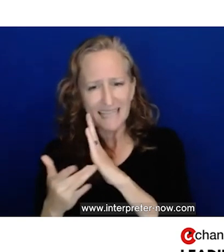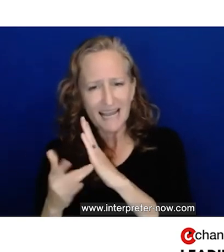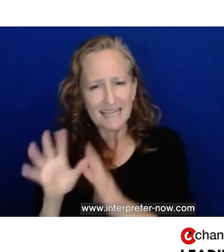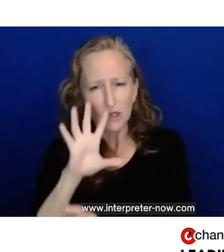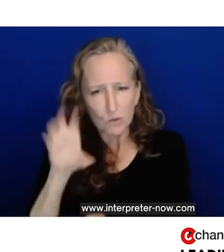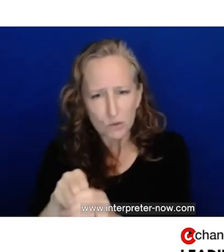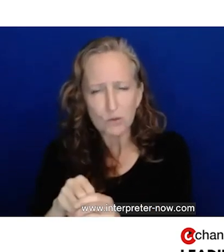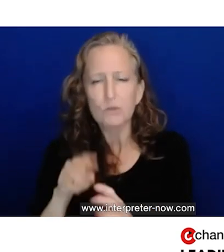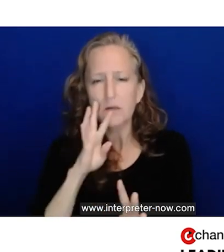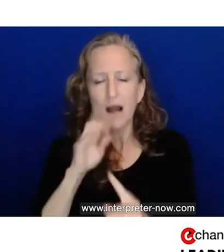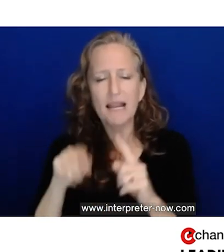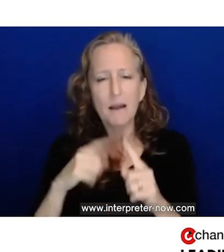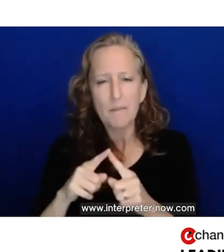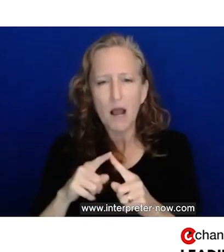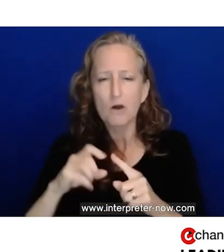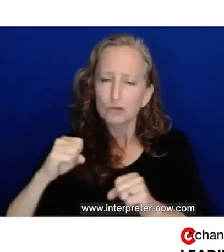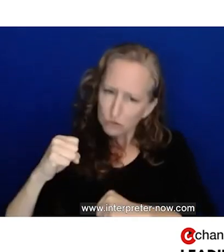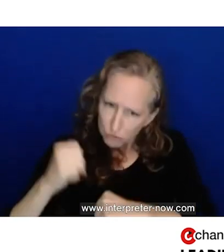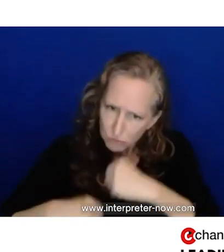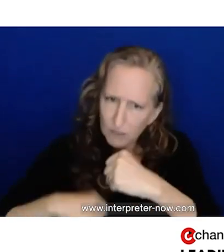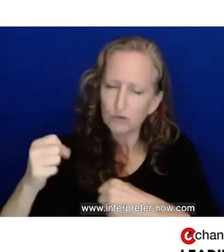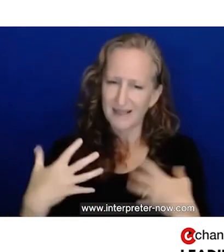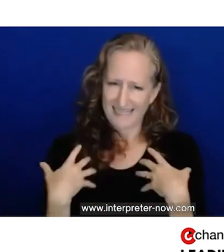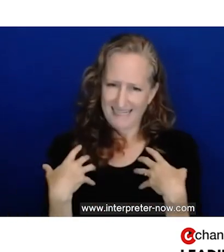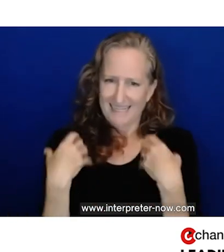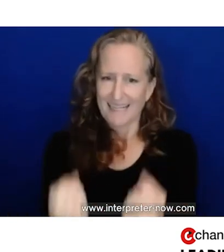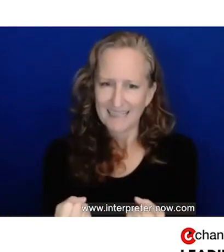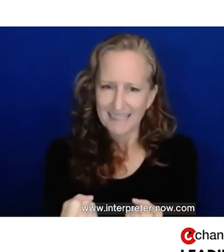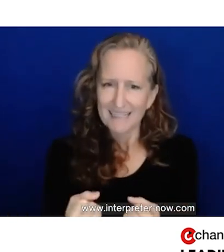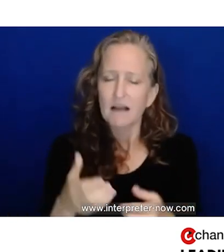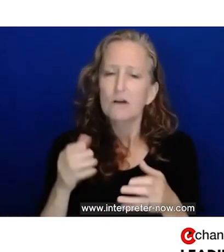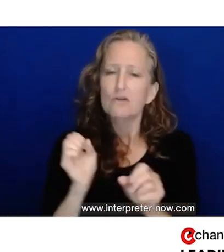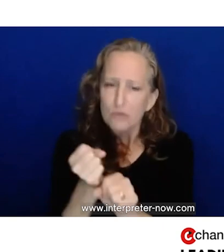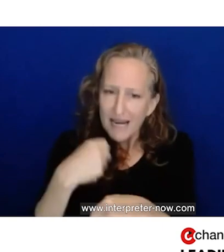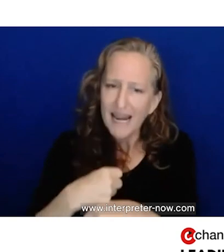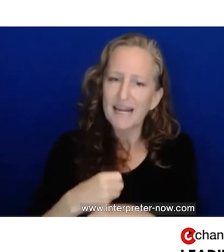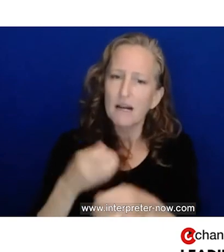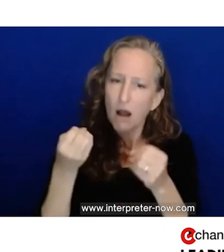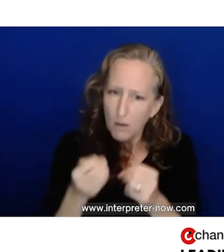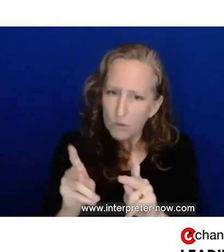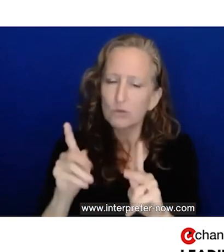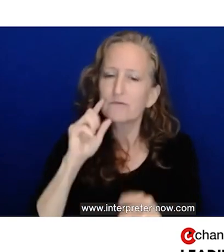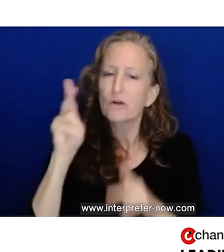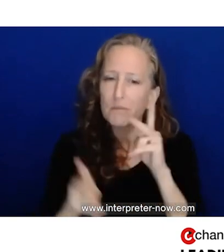and inclusion, the work that tech inclusion is doing, is intergenerational healing, structural